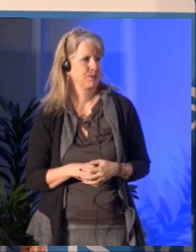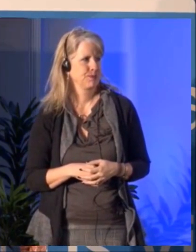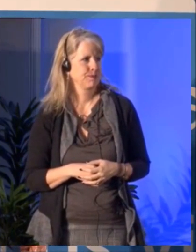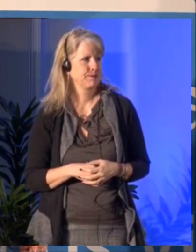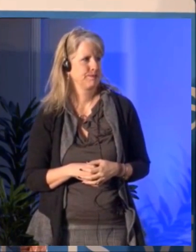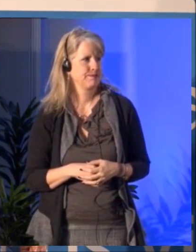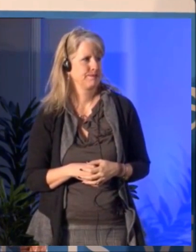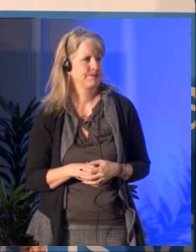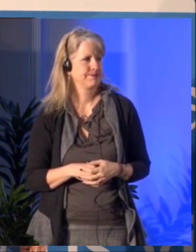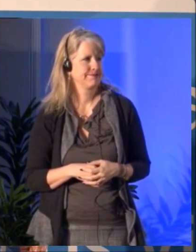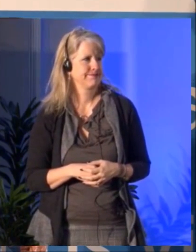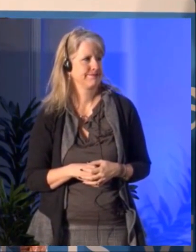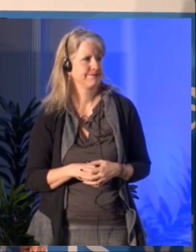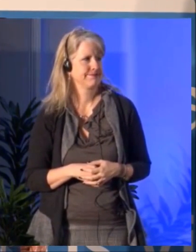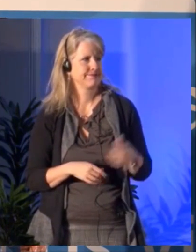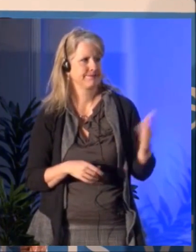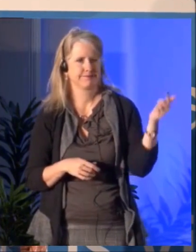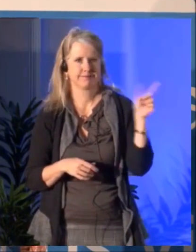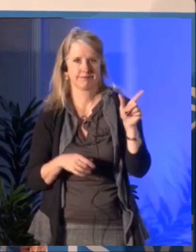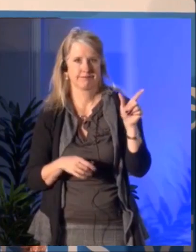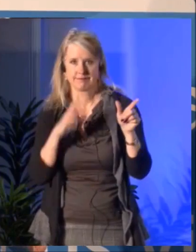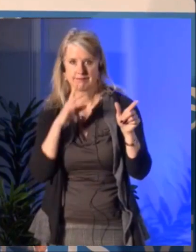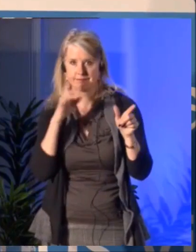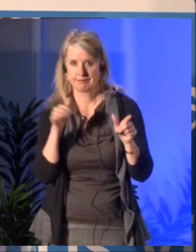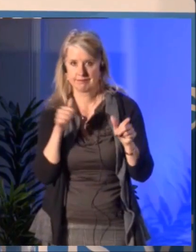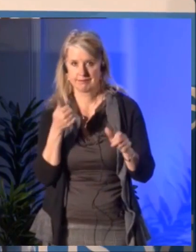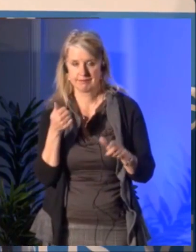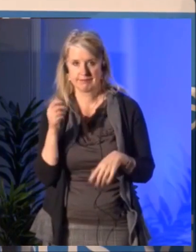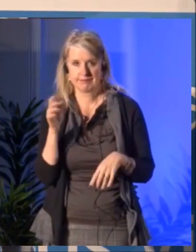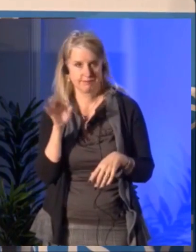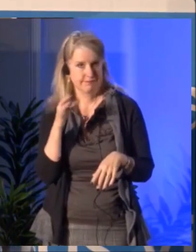So once again, the importance of this fund while